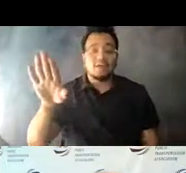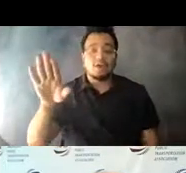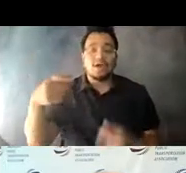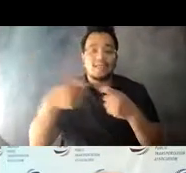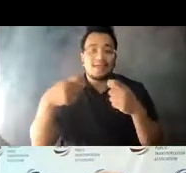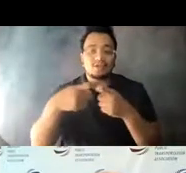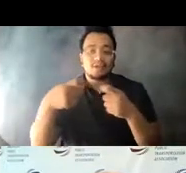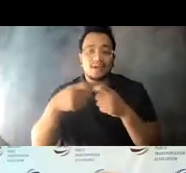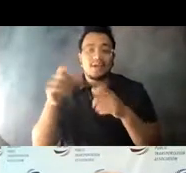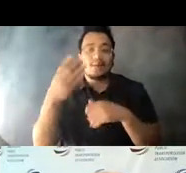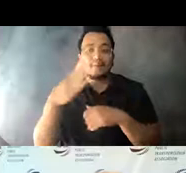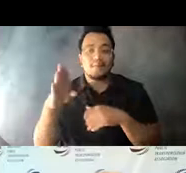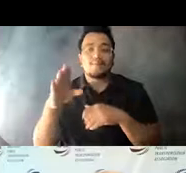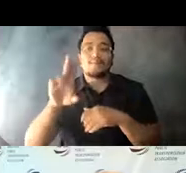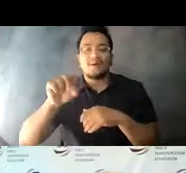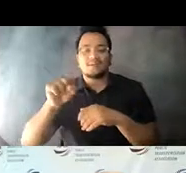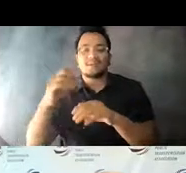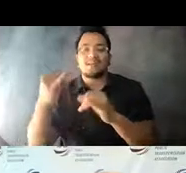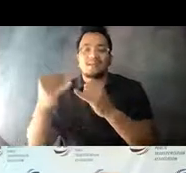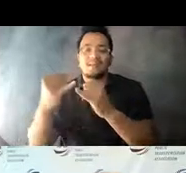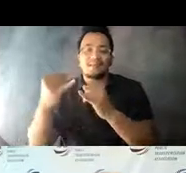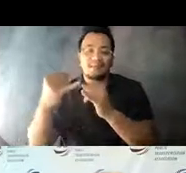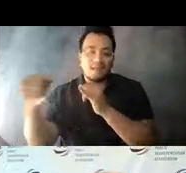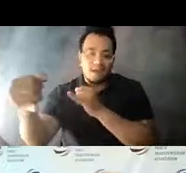address racial disparities and be simultaneously built